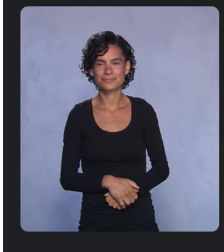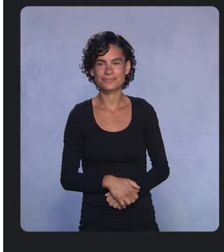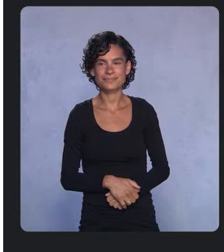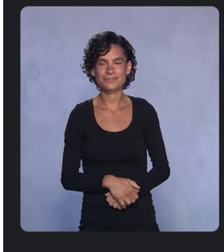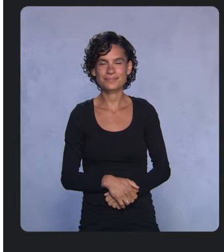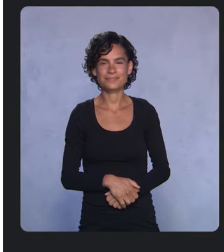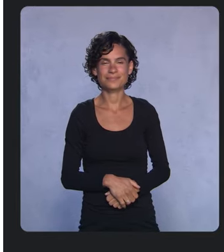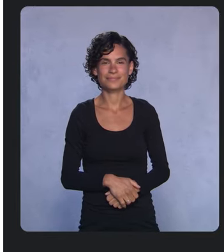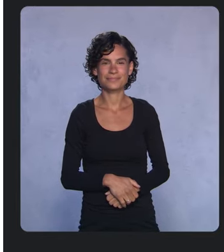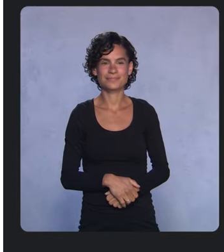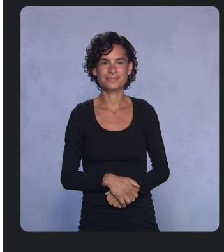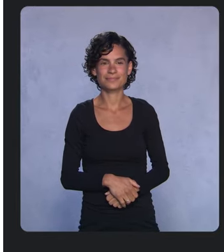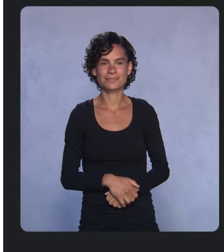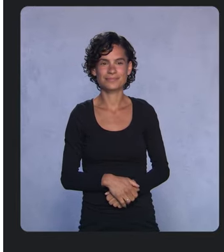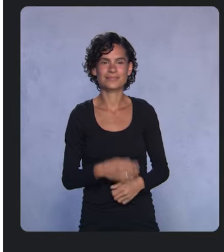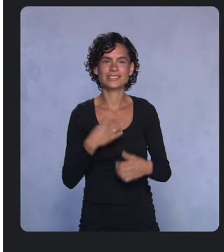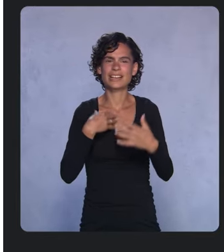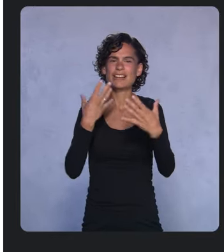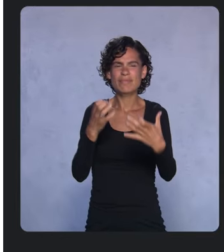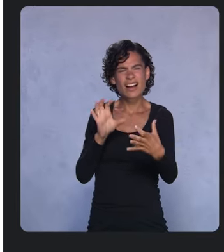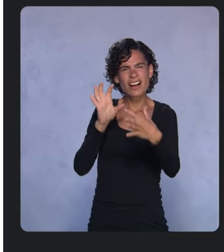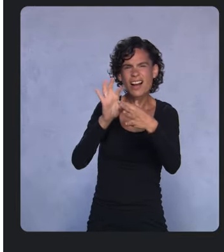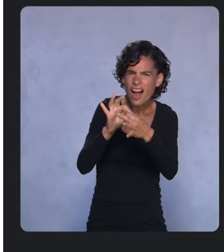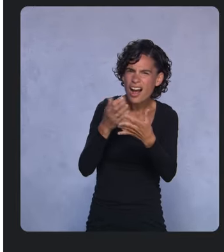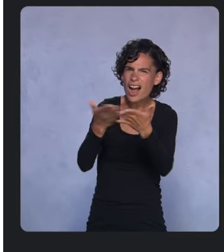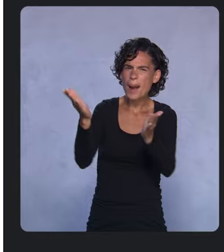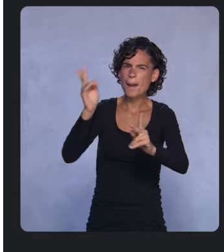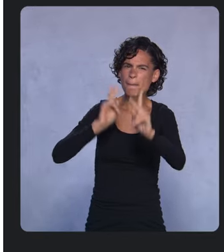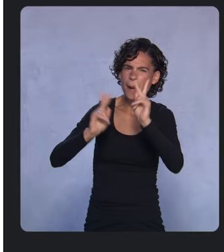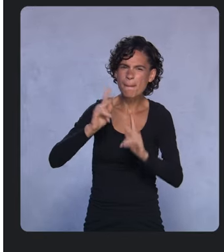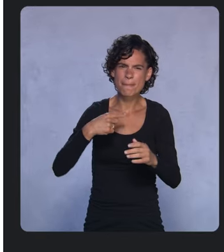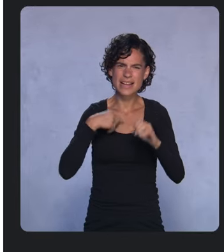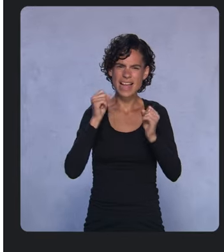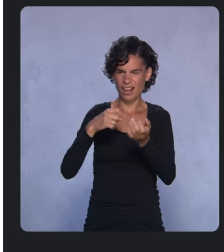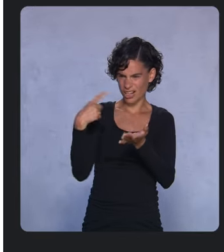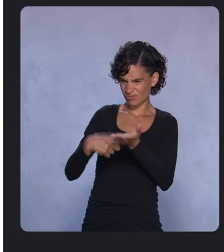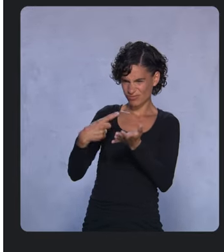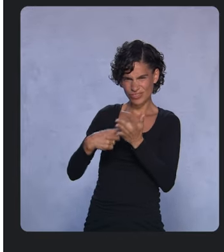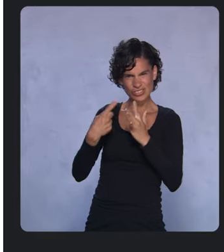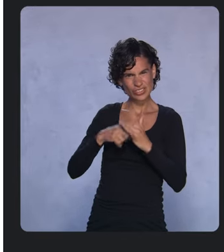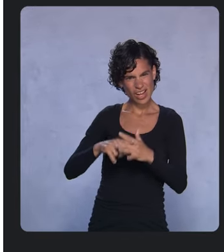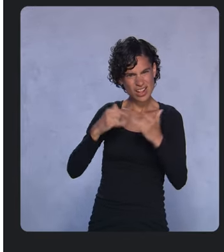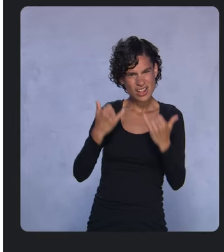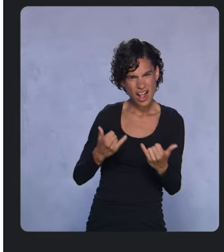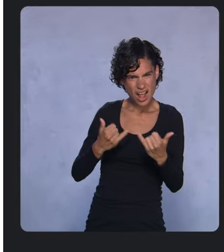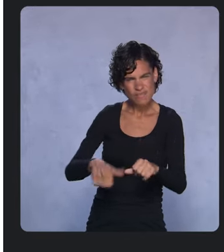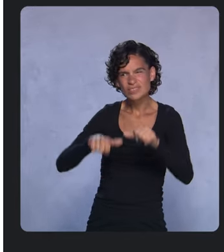I want to connect with people and then just get this conversation that we started here and make it happen all year long.